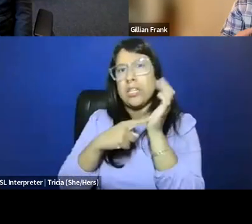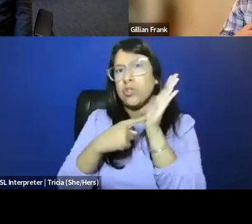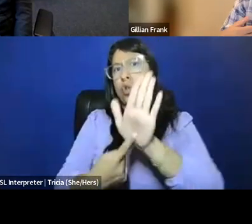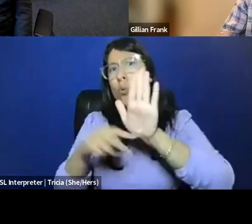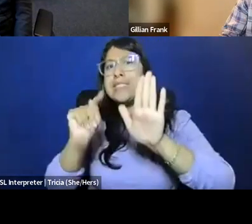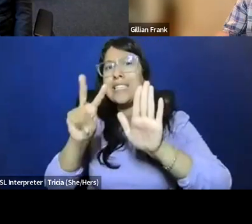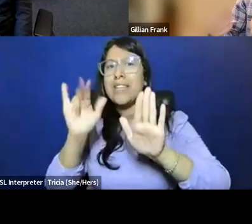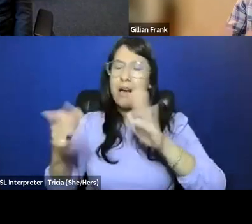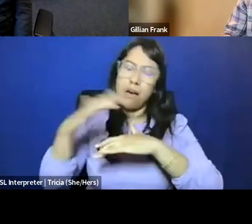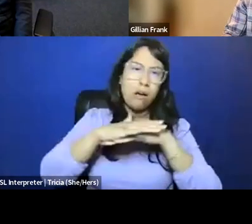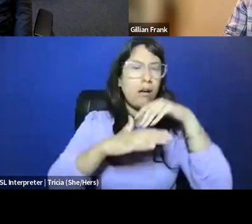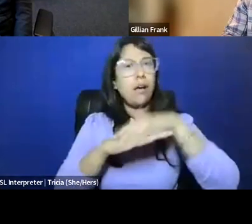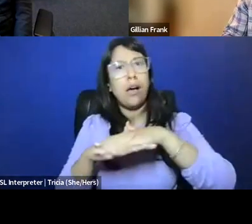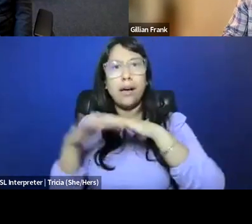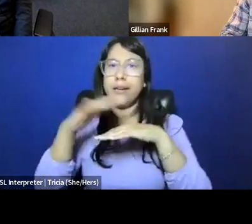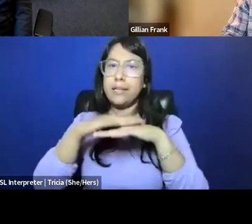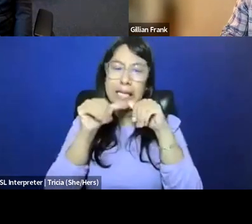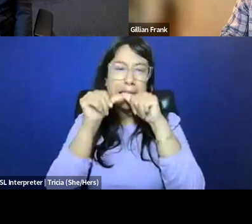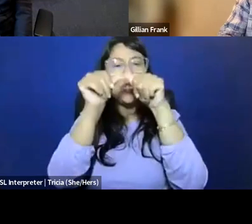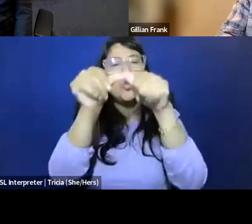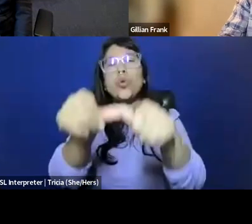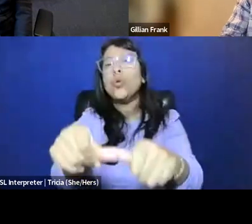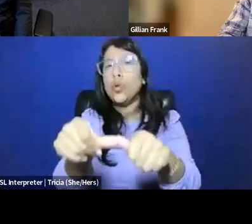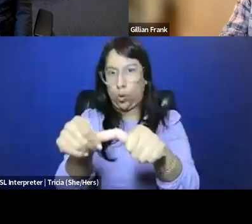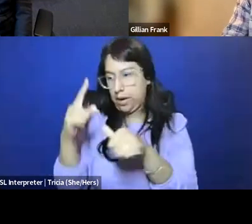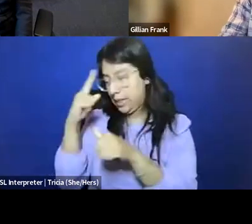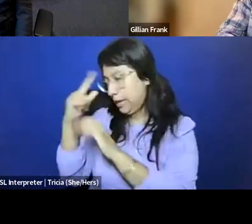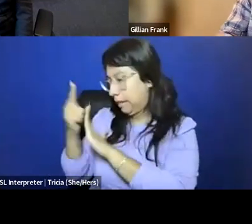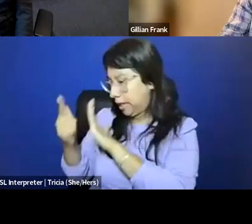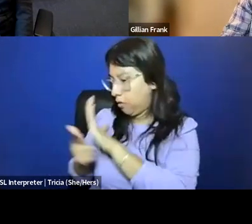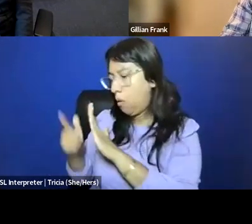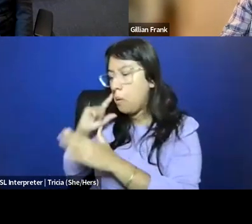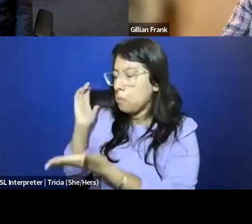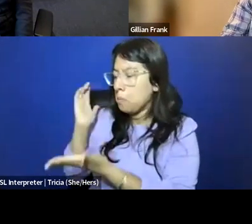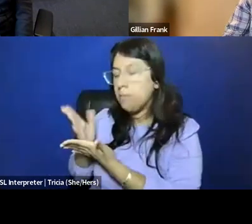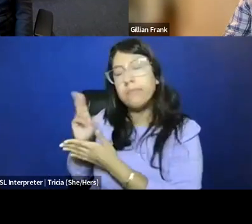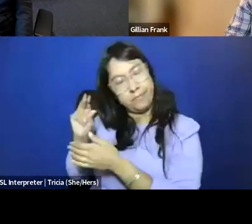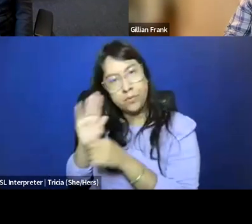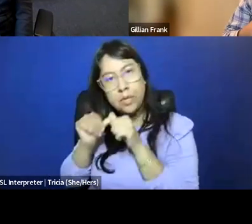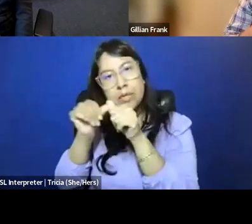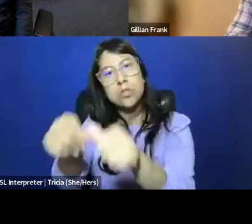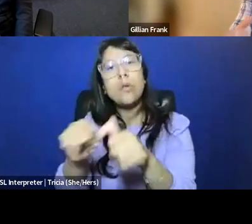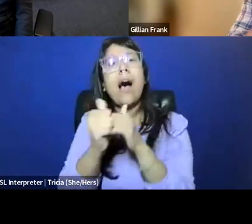These overlapping histories continued well beyond their actual legal pursuits, and the ways in which we tell the story separately.